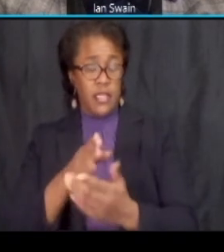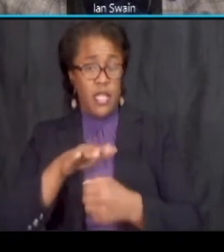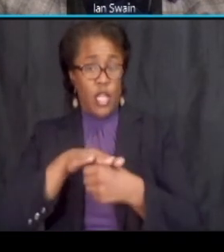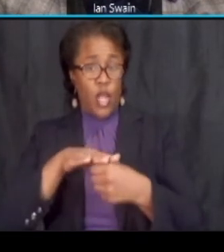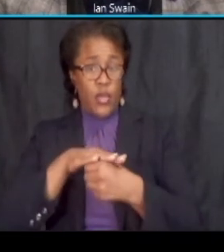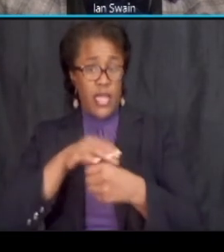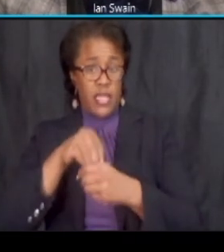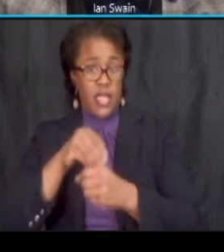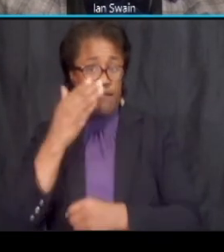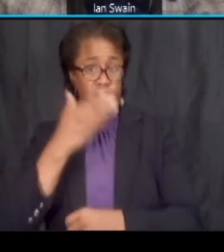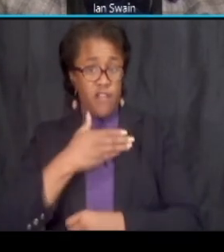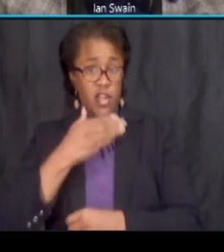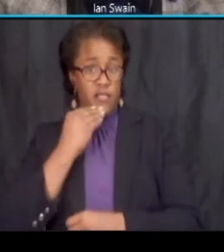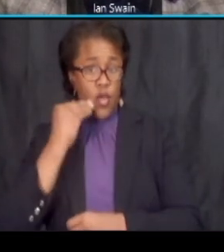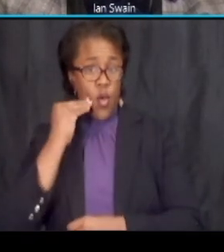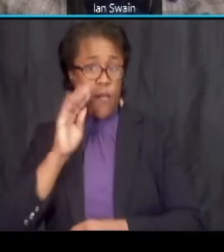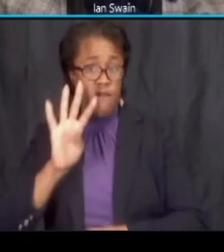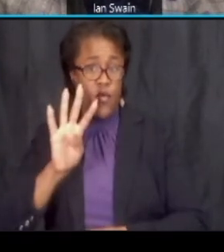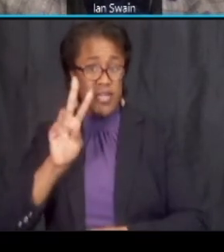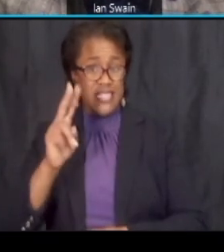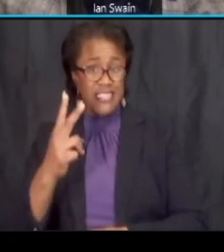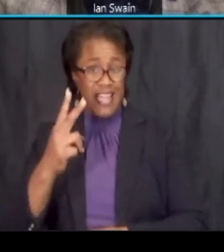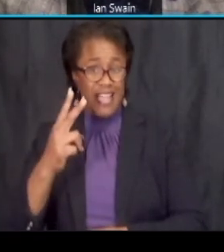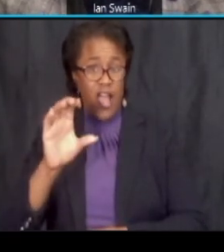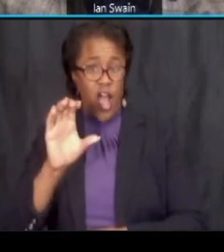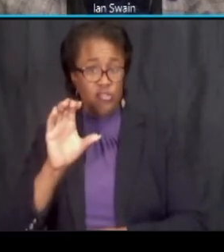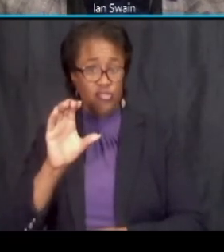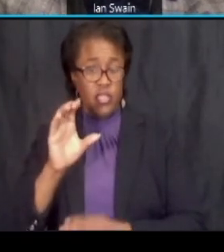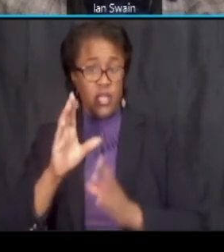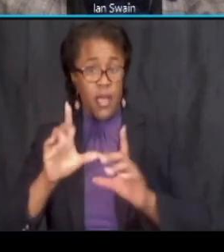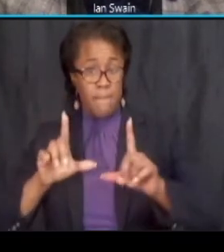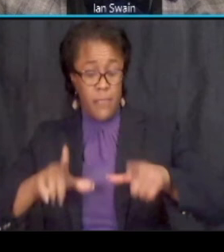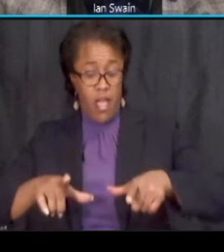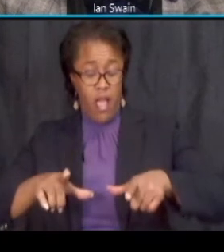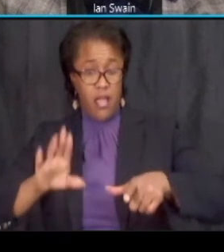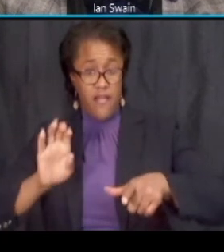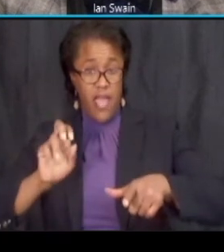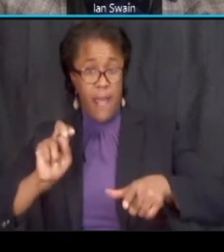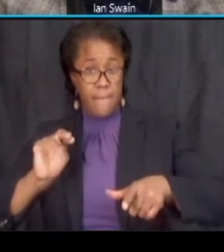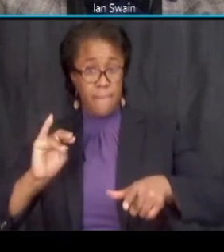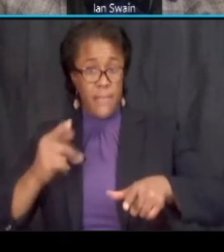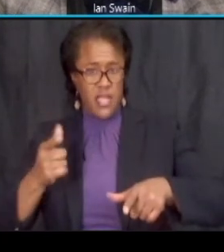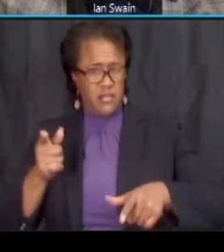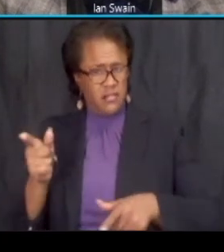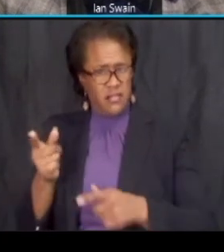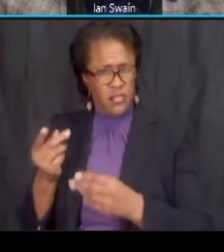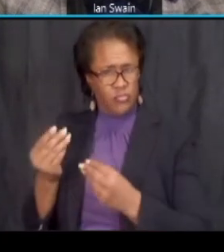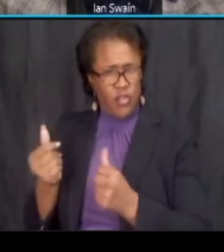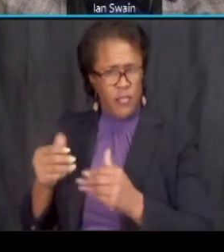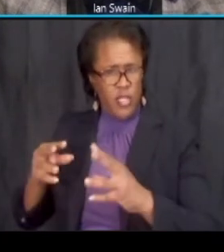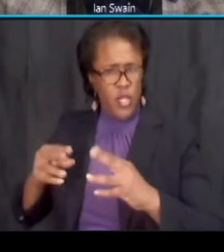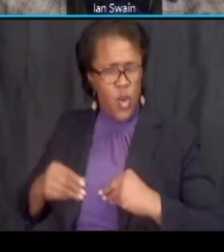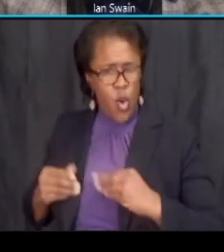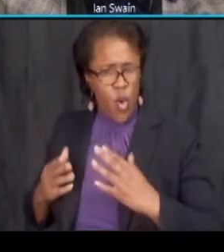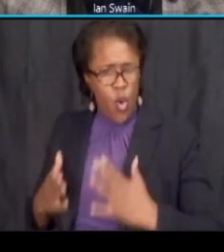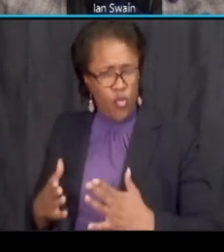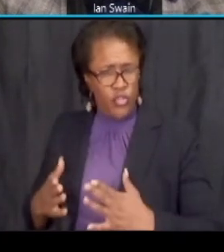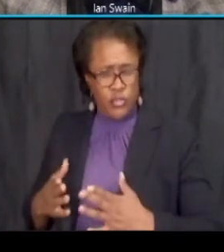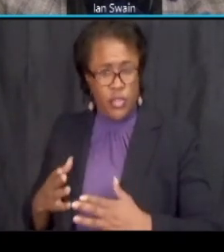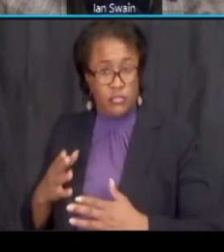the 4200 block of benning uh how will property owners how will property be impacted and where